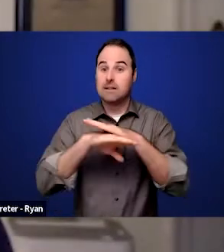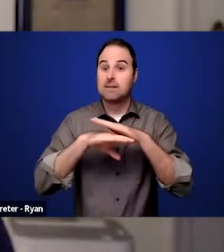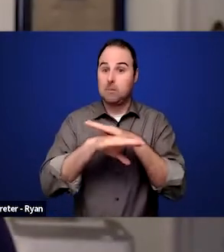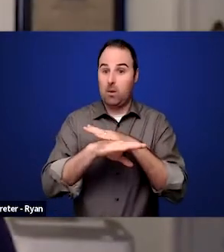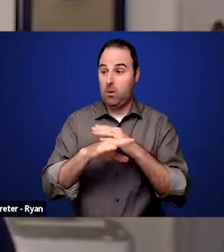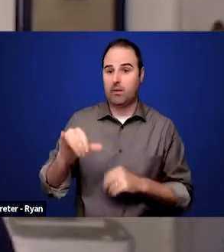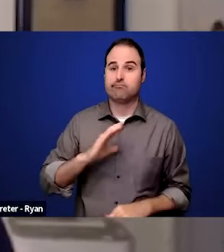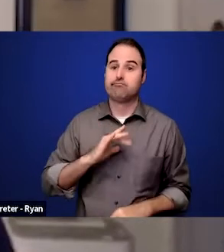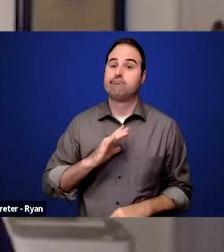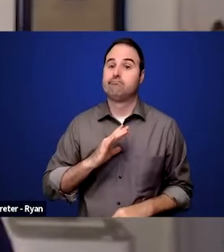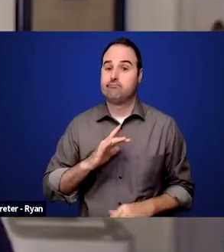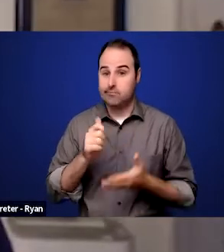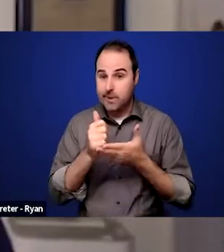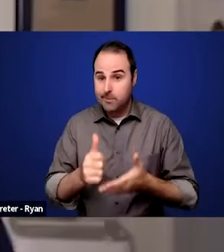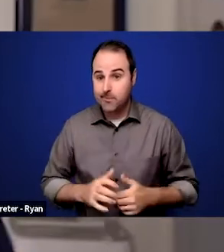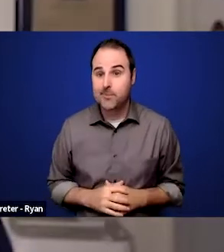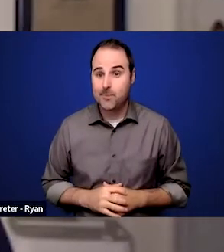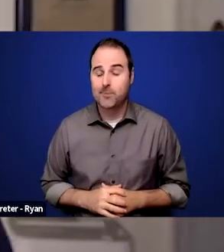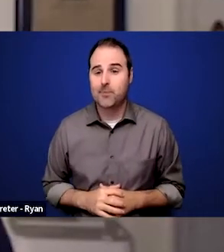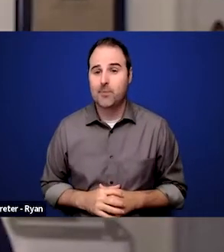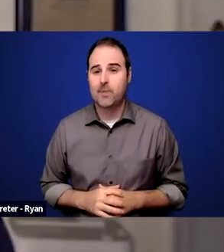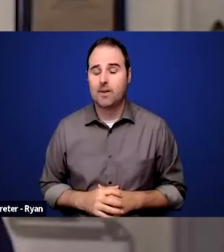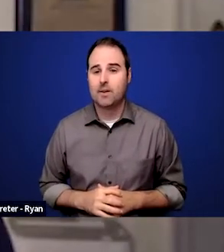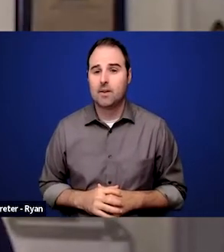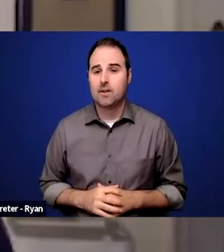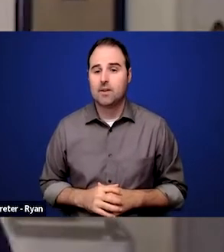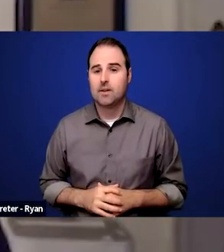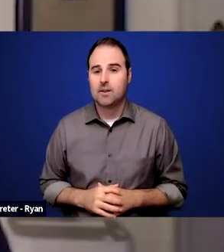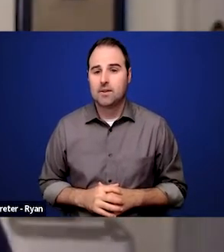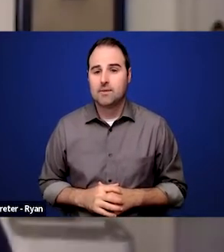but ultimately making sure that your staff are knowledgeable